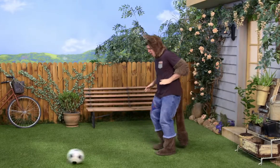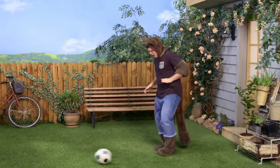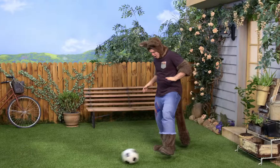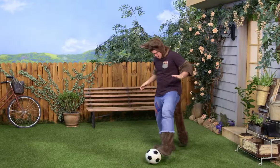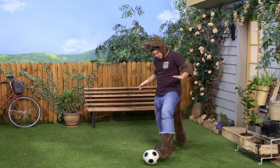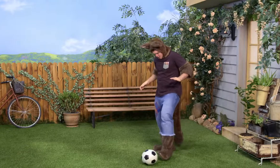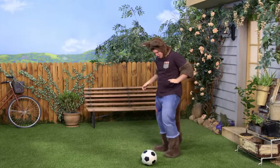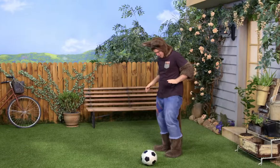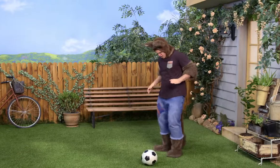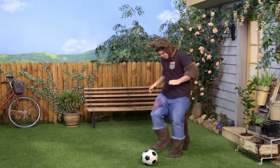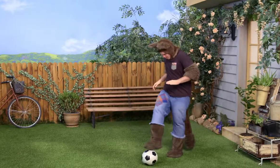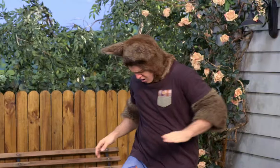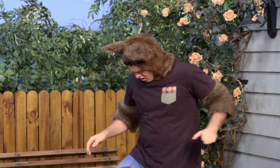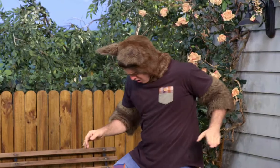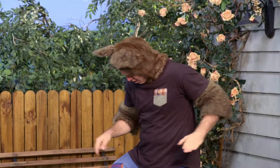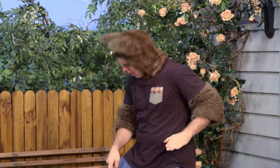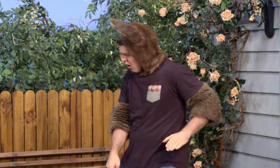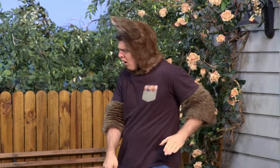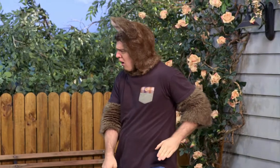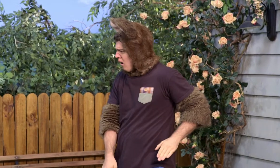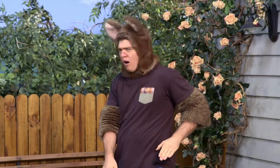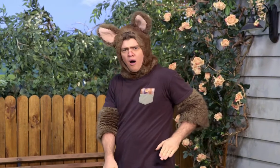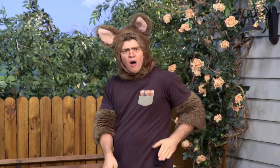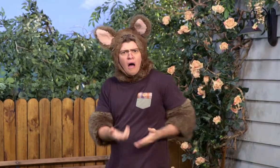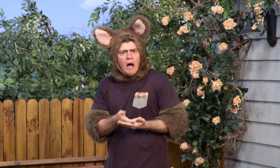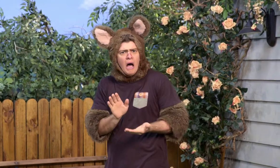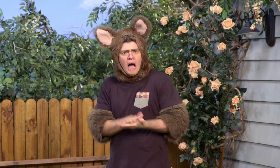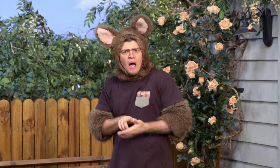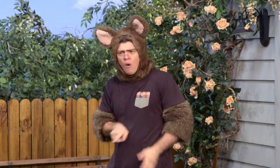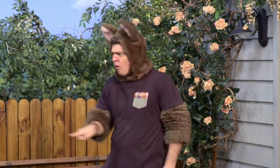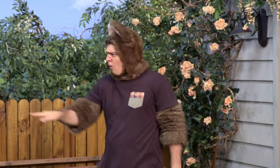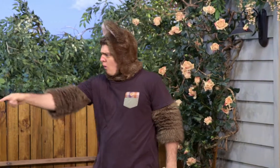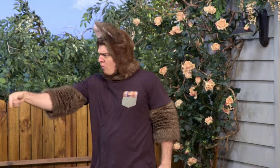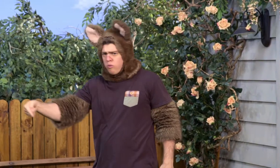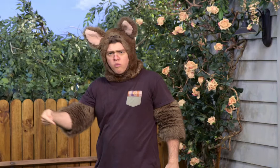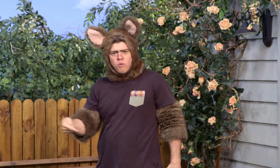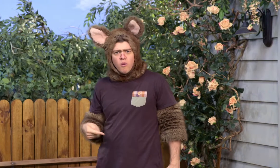Huh? Oh. How did that come back?